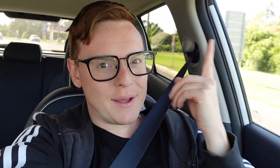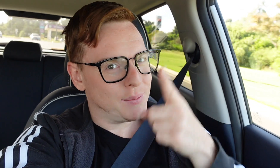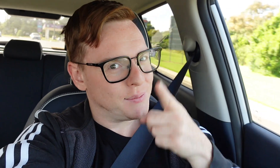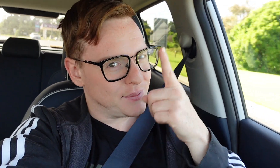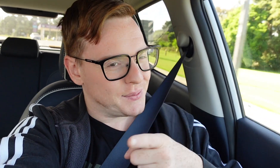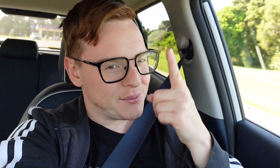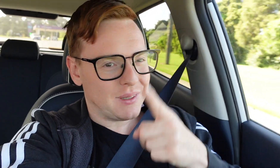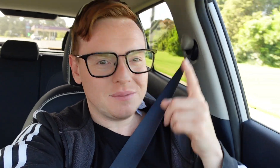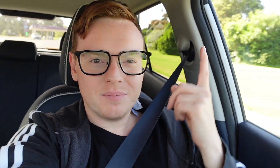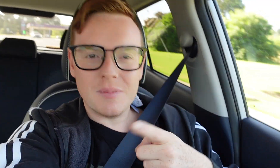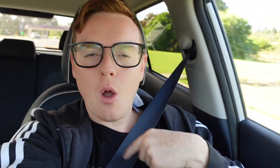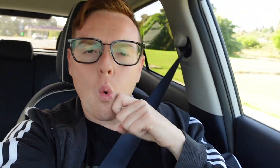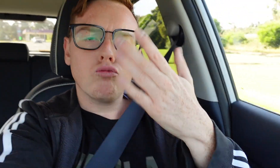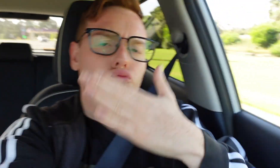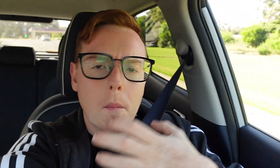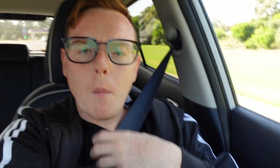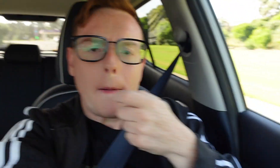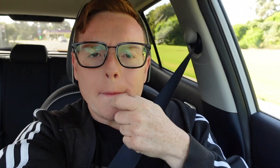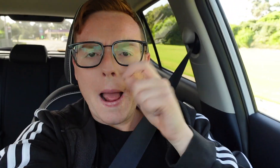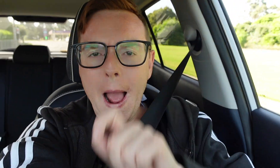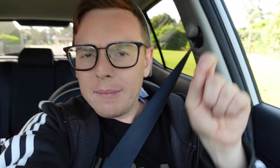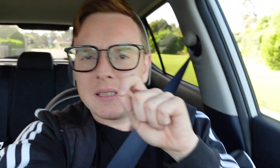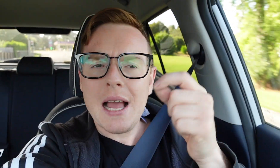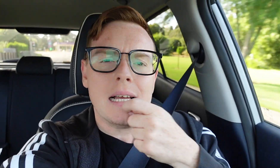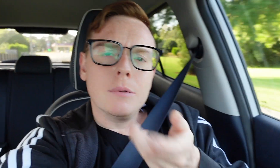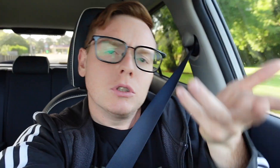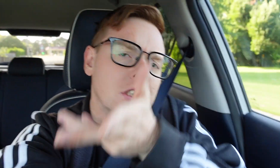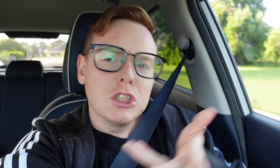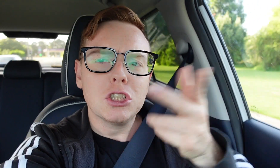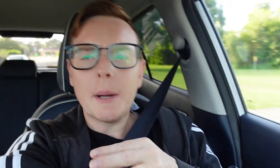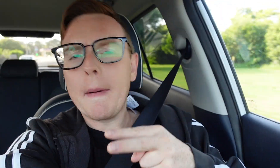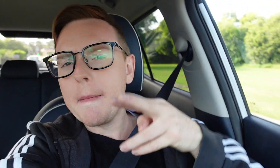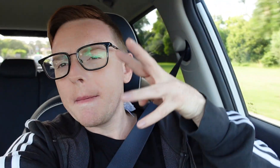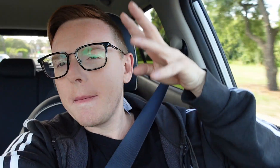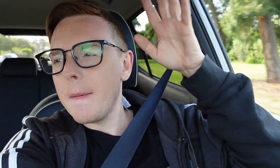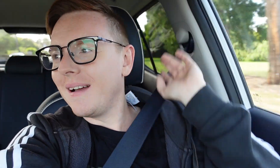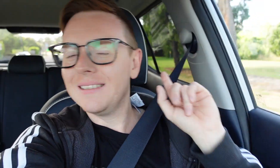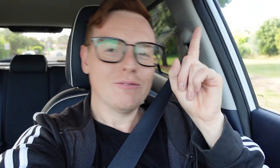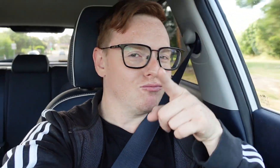I will share more updates and discuss more.